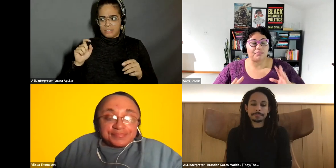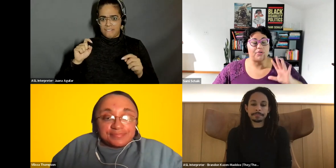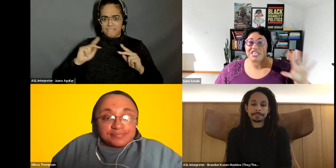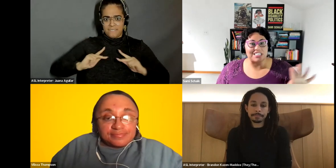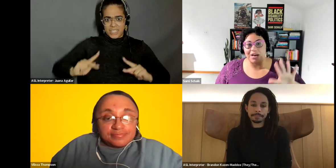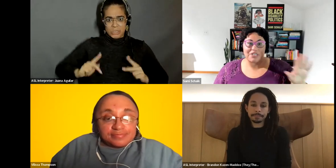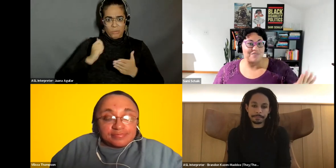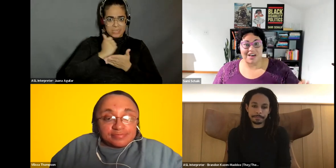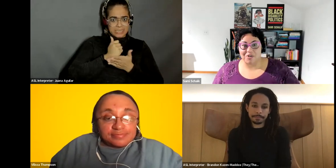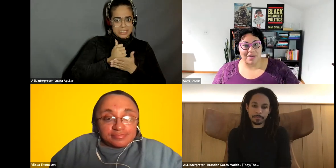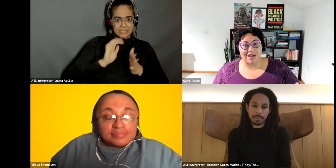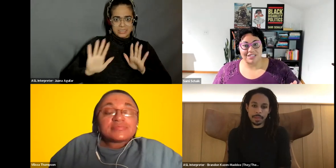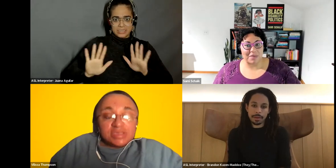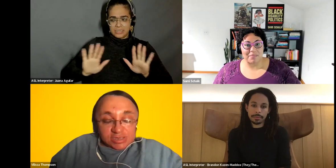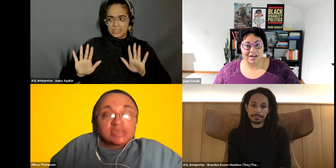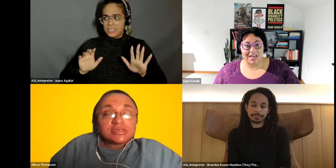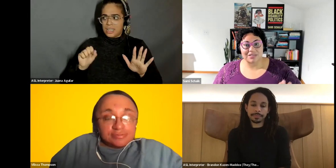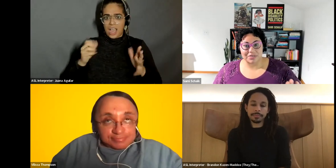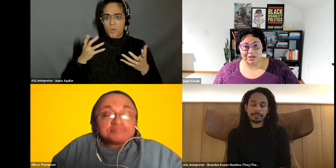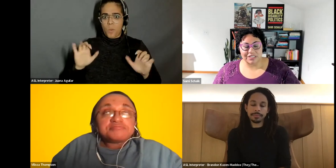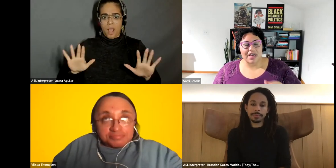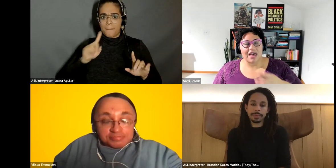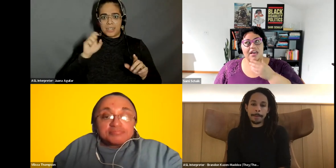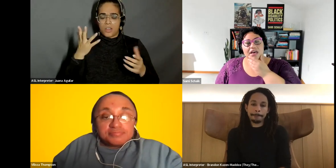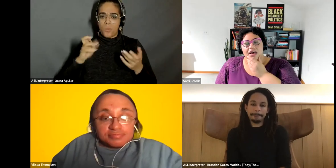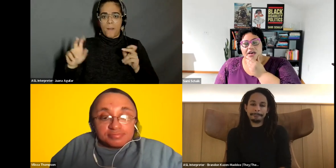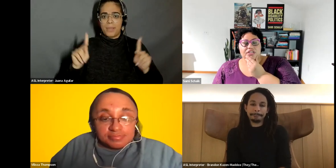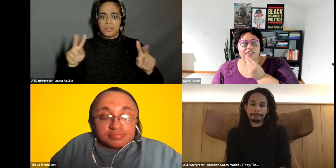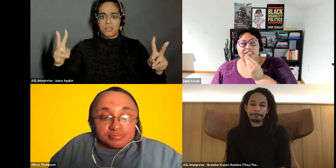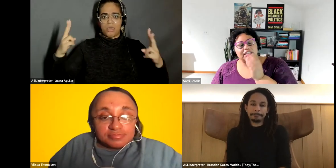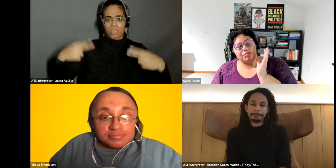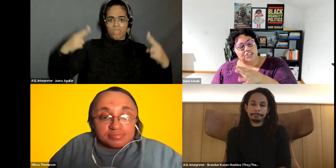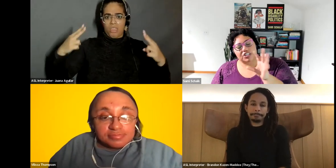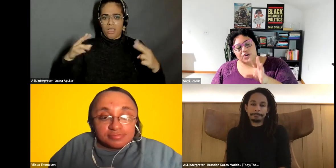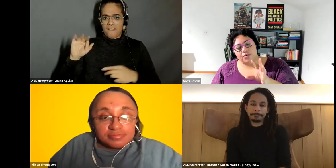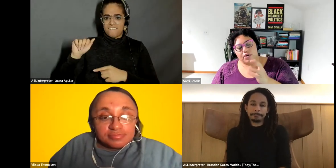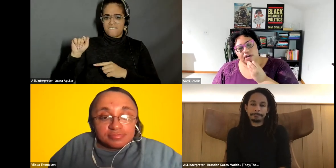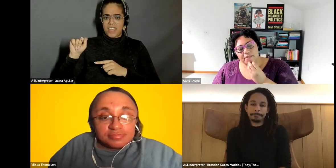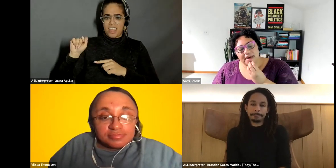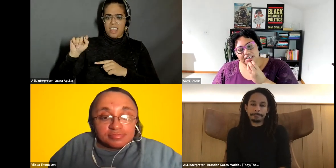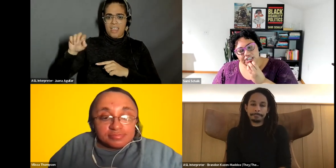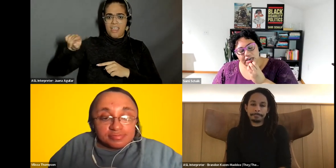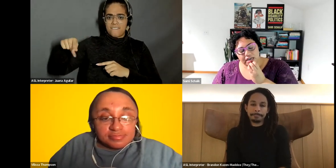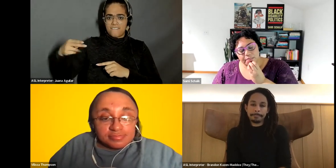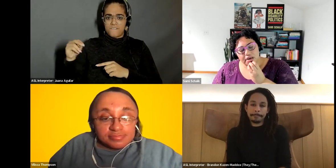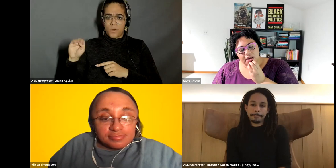Sami Schalk: projecting a bunch of fatphobia onto my body as a result of that. Sami Schalk: So these systems are so mashed up.